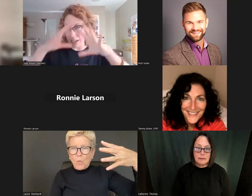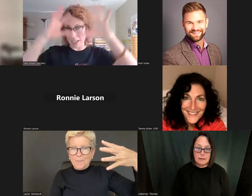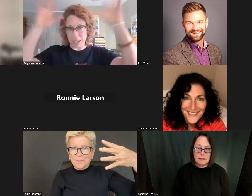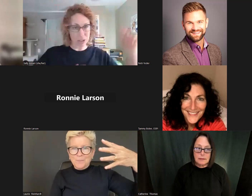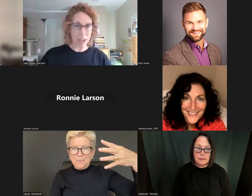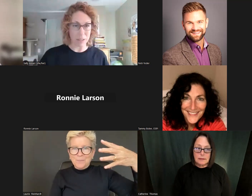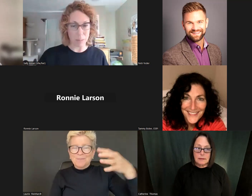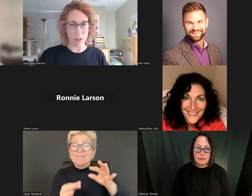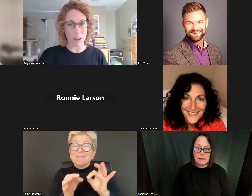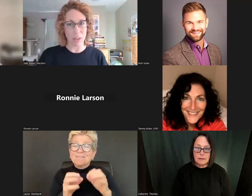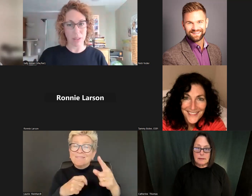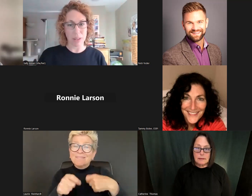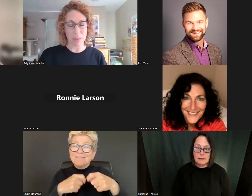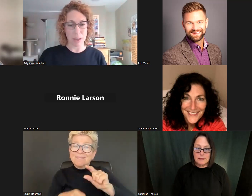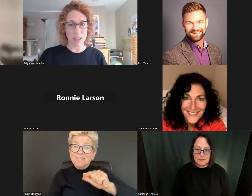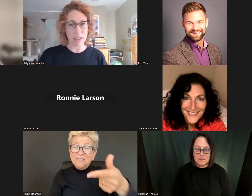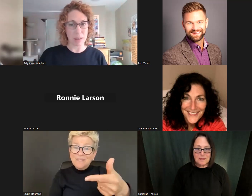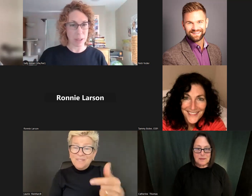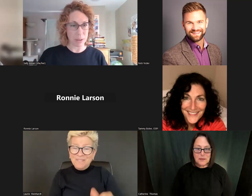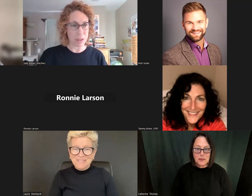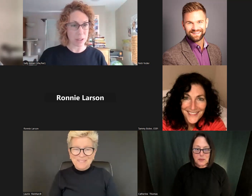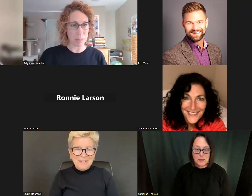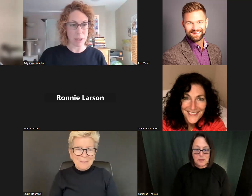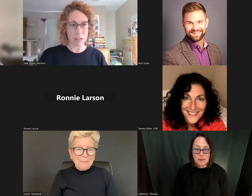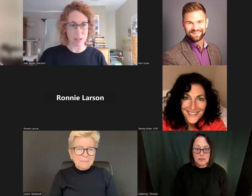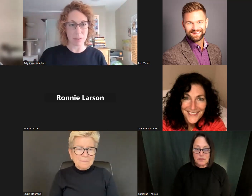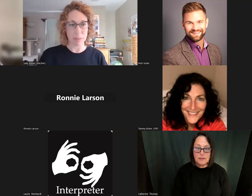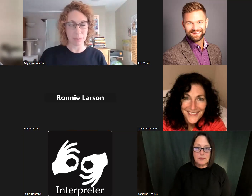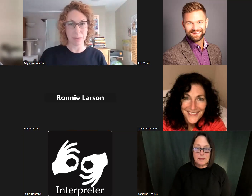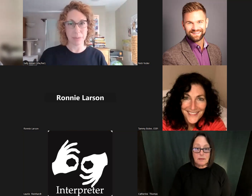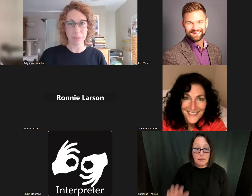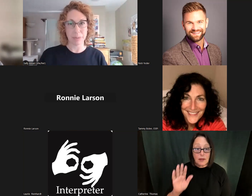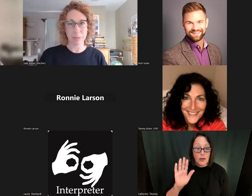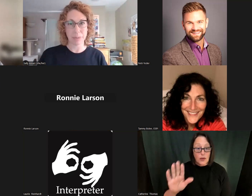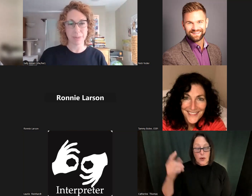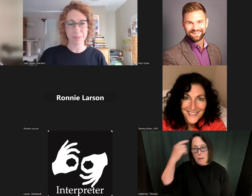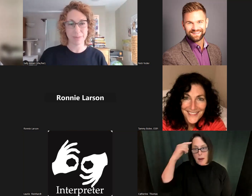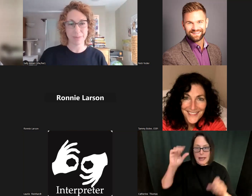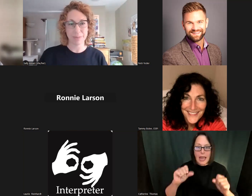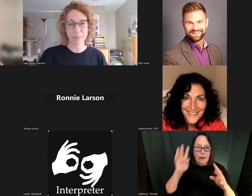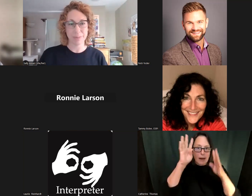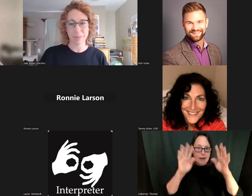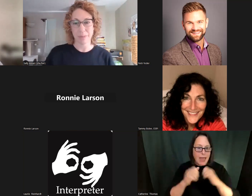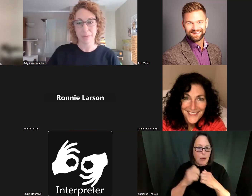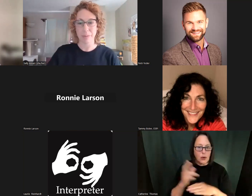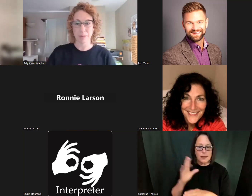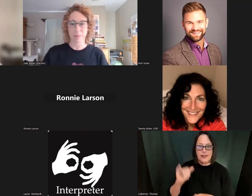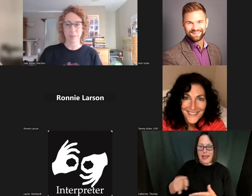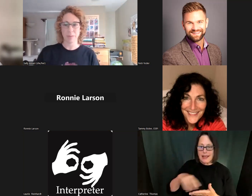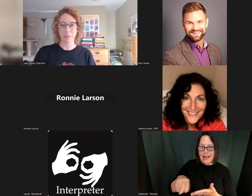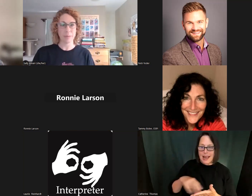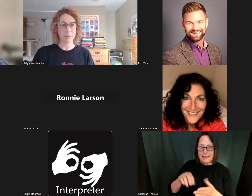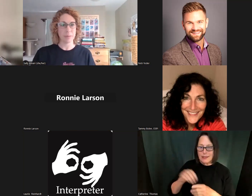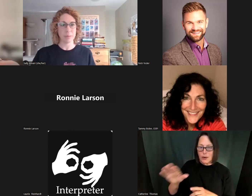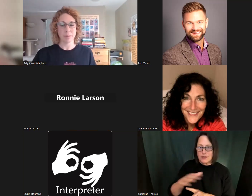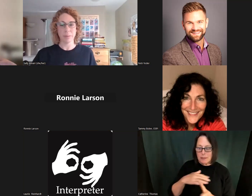Those are 4 of the brain dance patterns. And usually they're good to do all 8 altogether. But with time and what we're doing here.